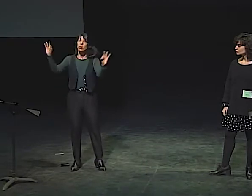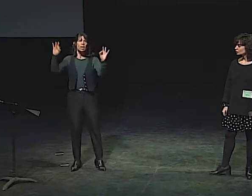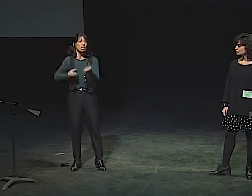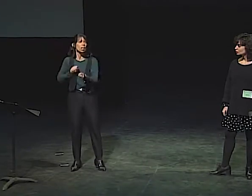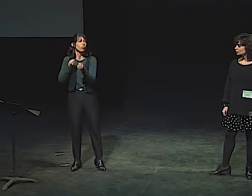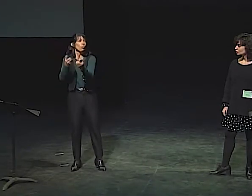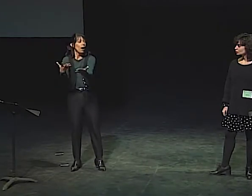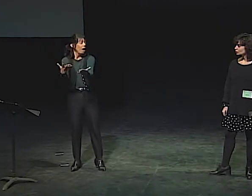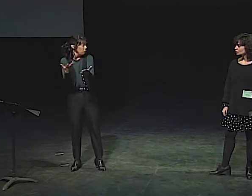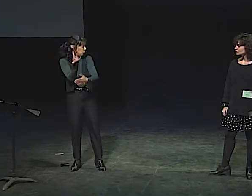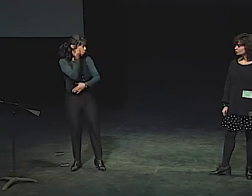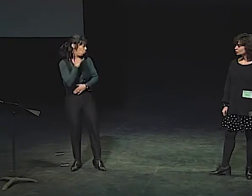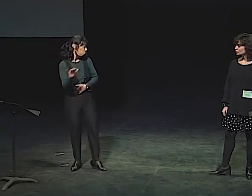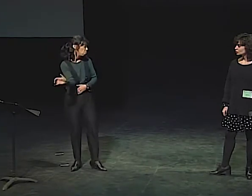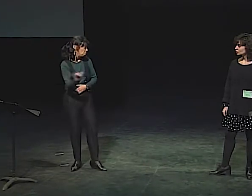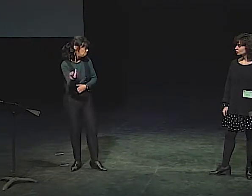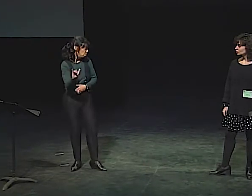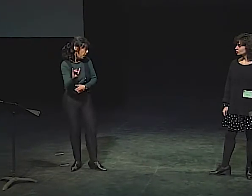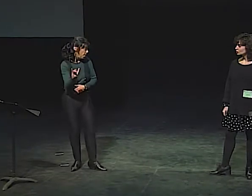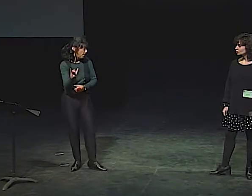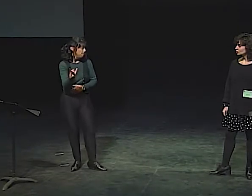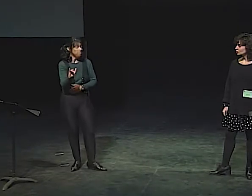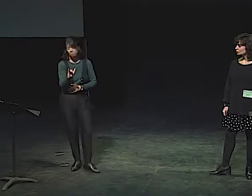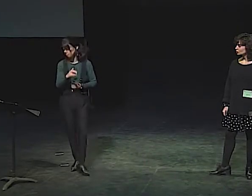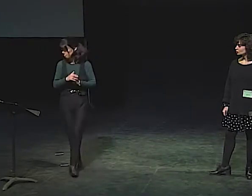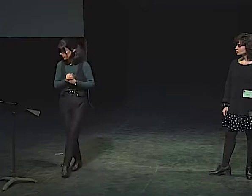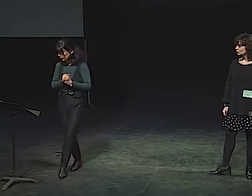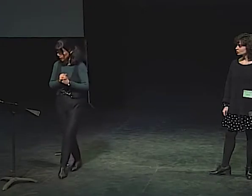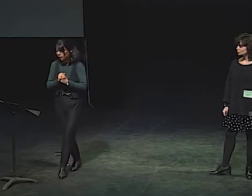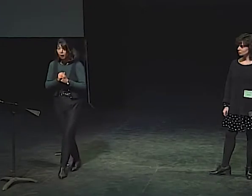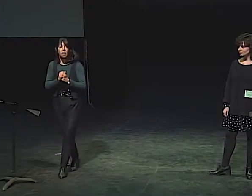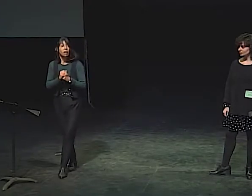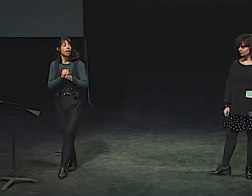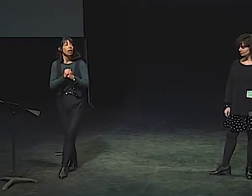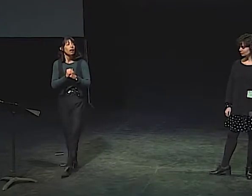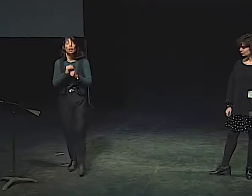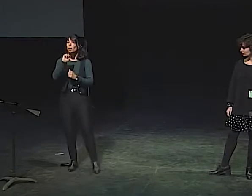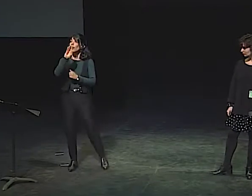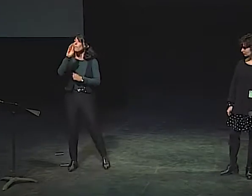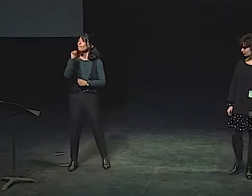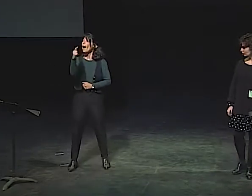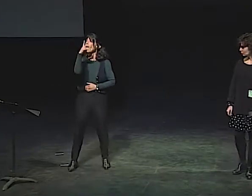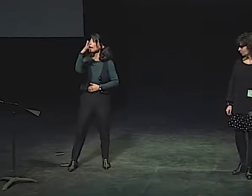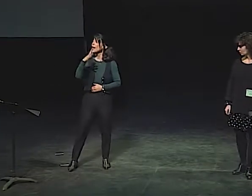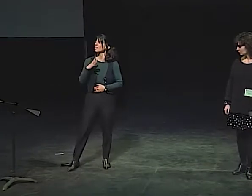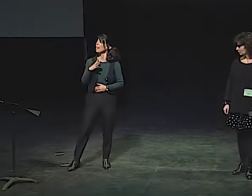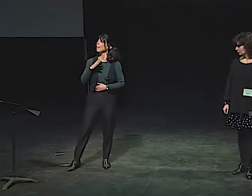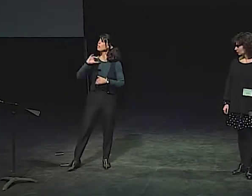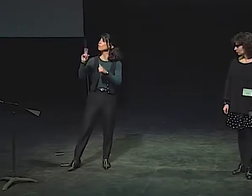THEY FEEL A BOND. THEY FEEL MORE FREE TO EXPRESS THEMSELVES. IT'S SOMEWHAT SIMILAR.